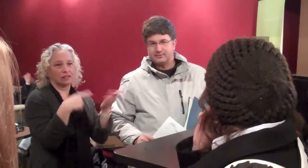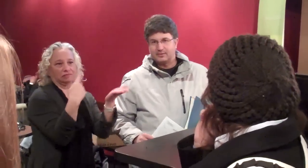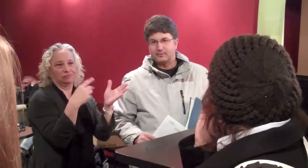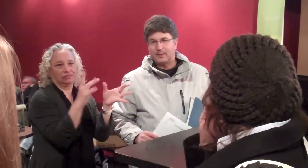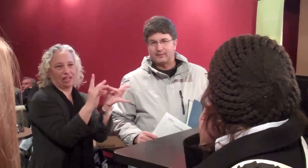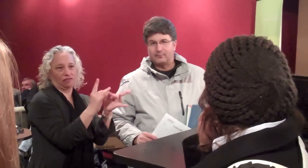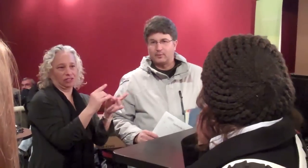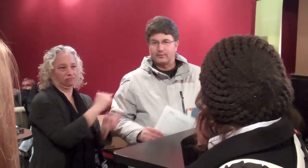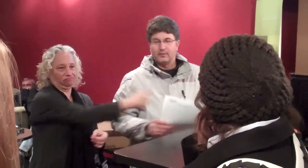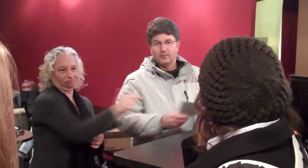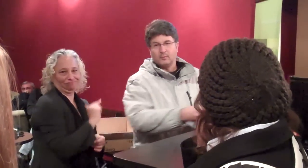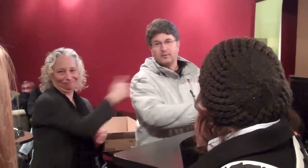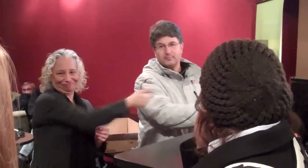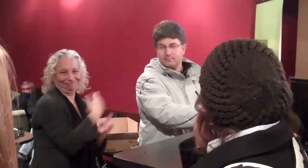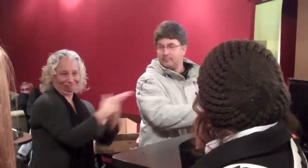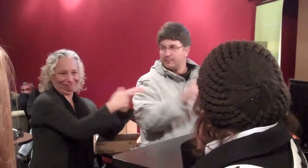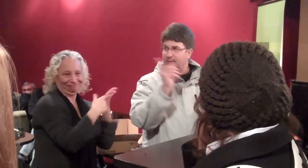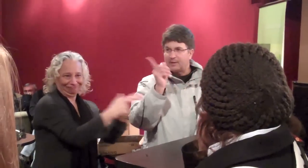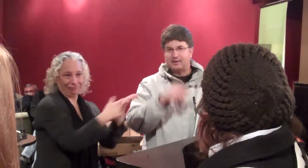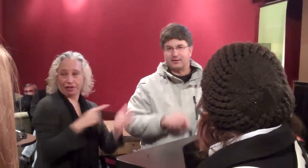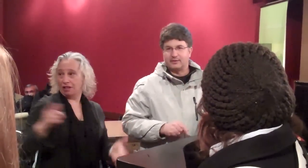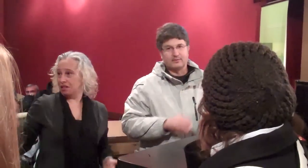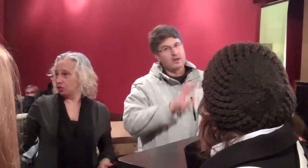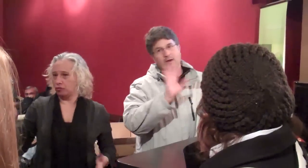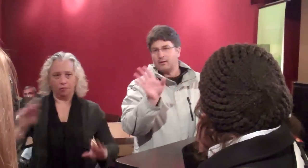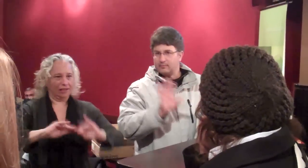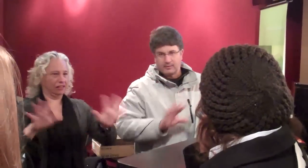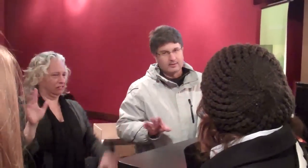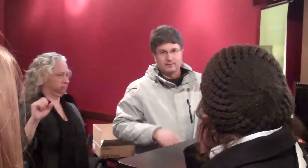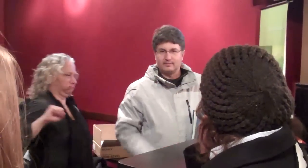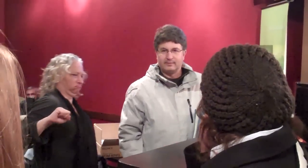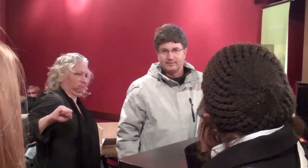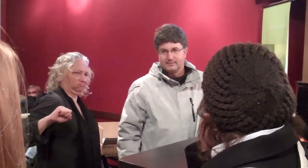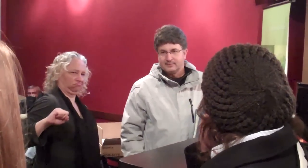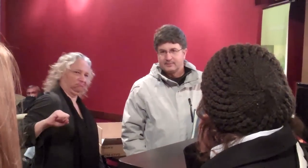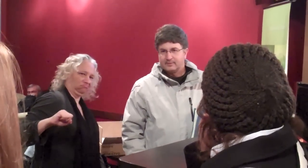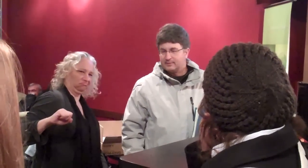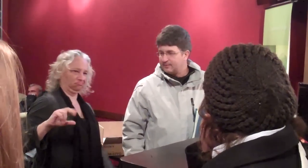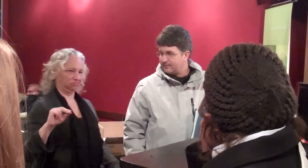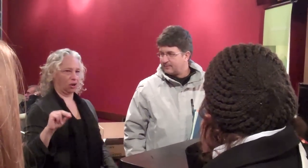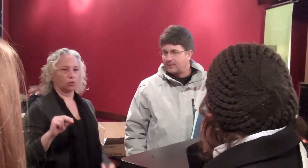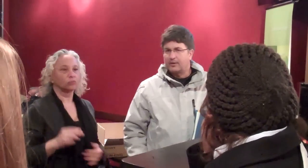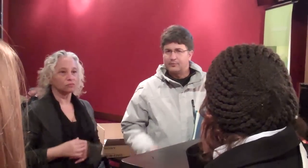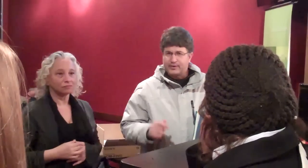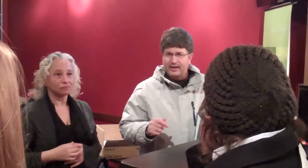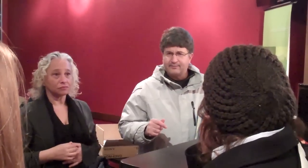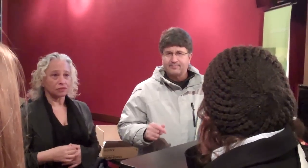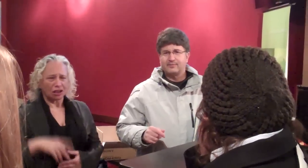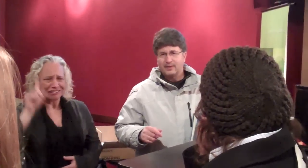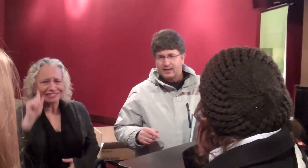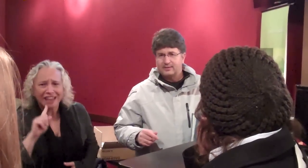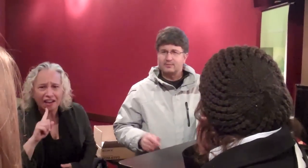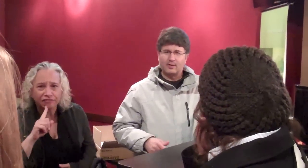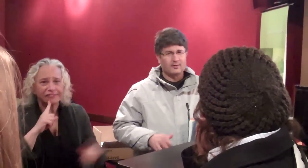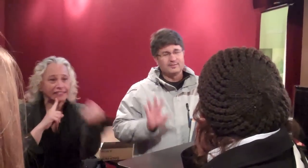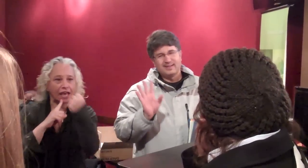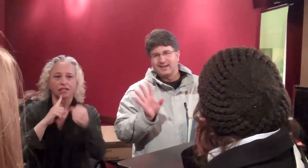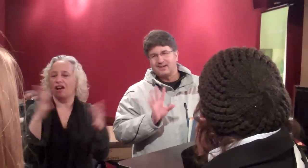and that little conversation goes back and forth. They make clear, no, no.